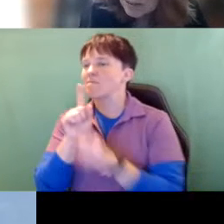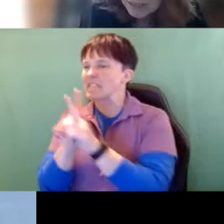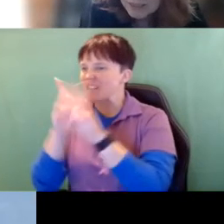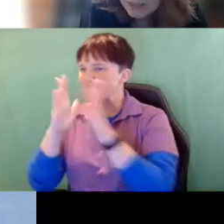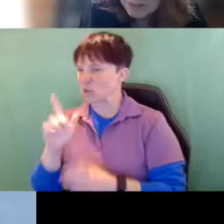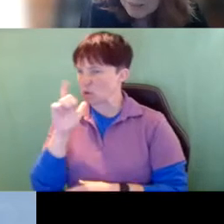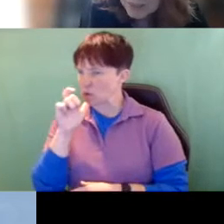in this